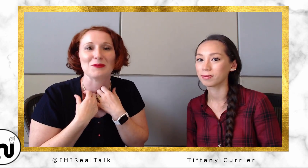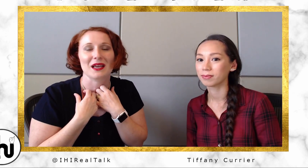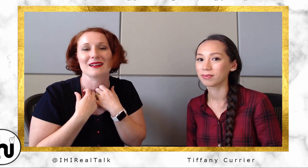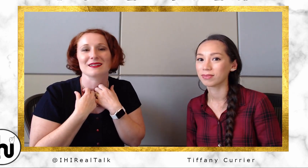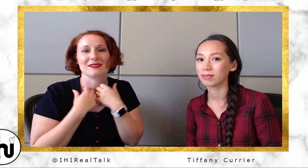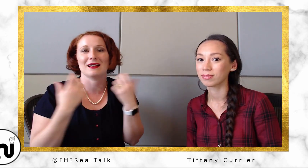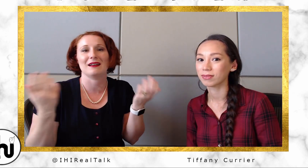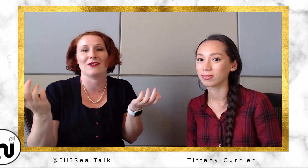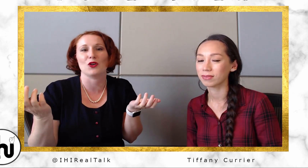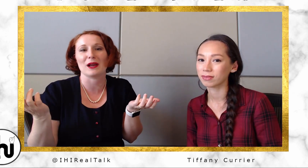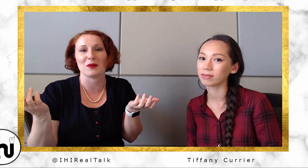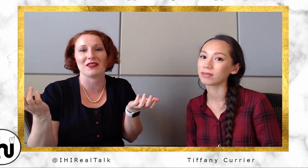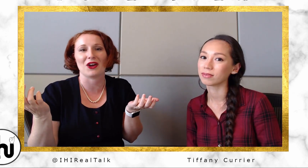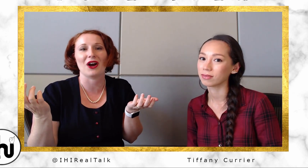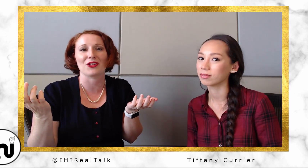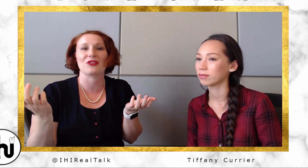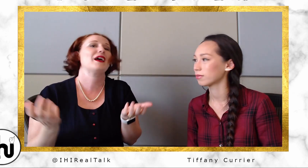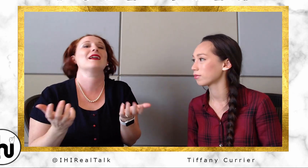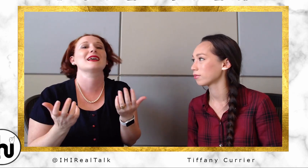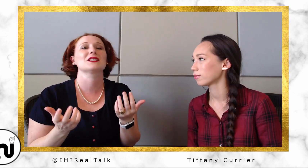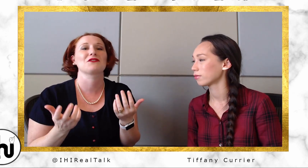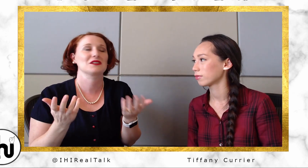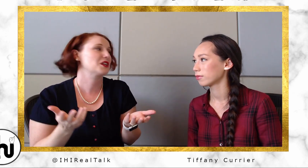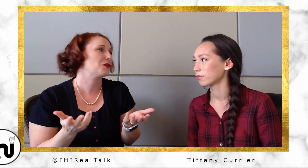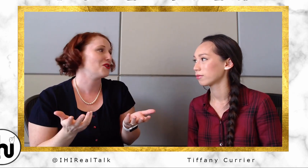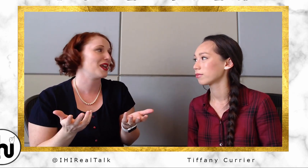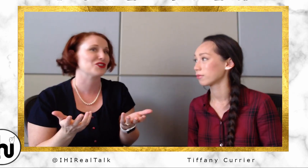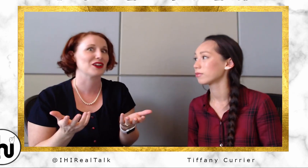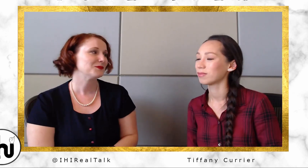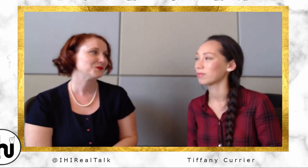I've no right being there other than I get to facilitate communication.